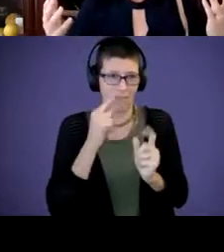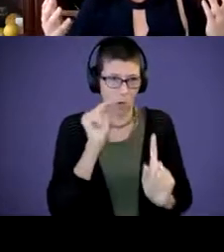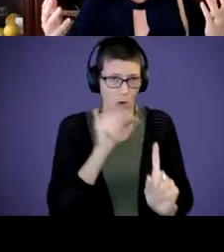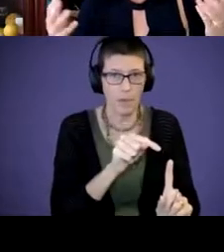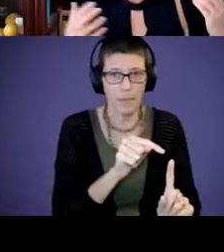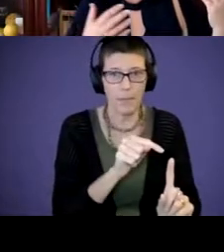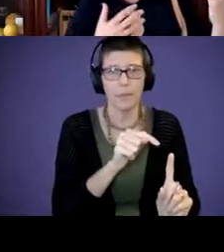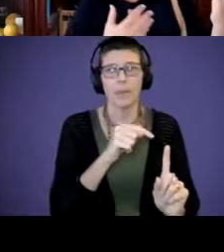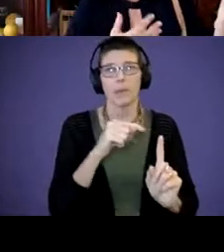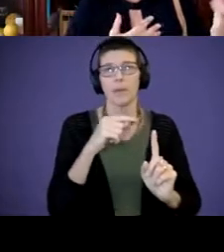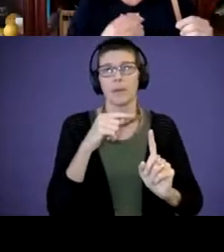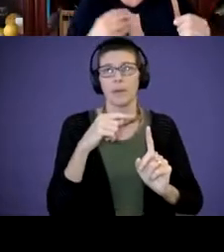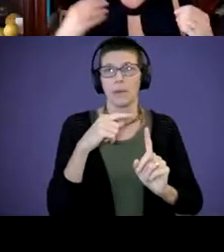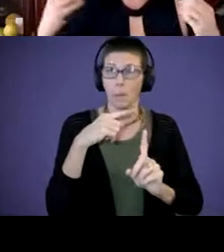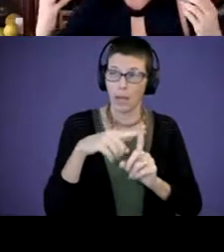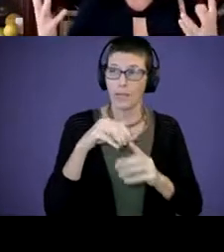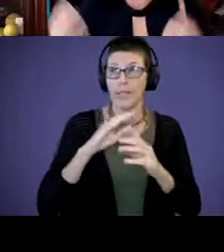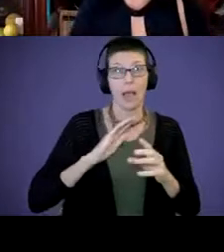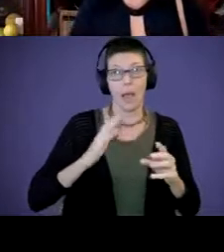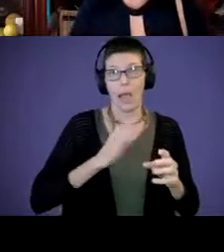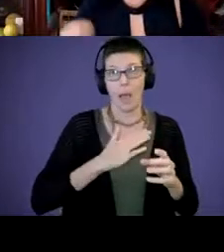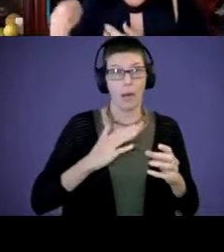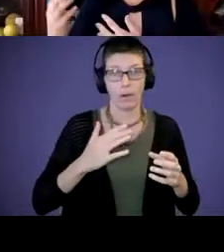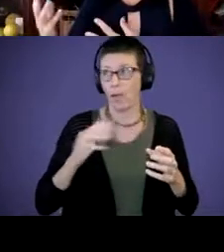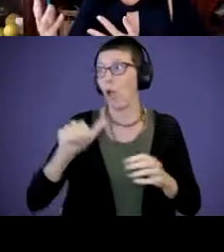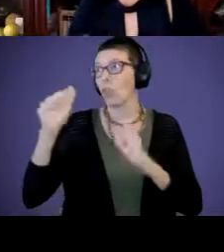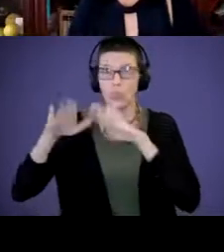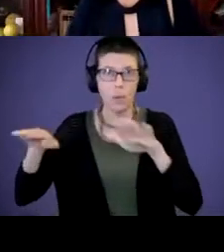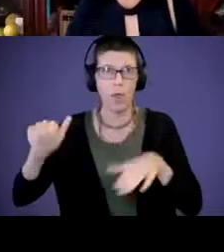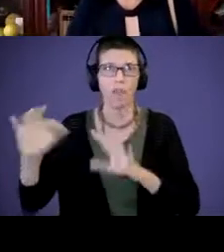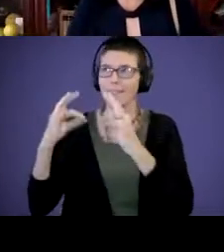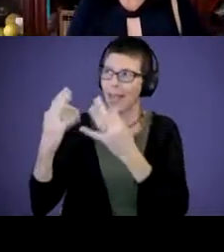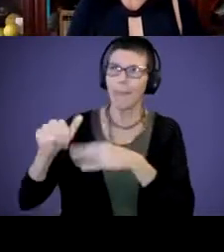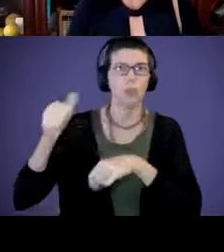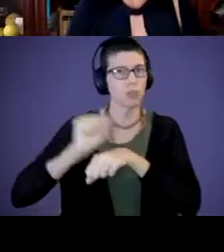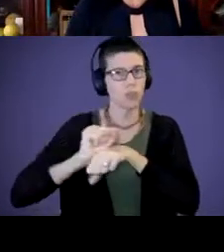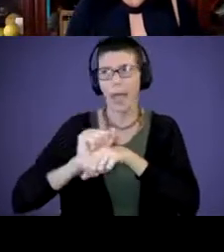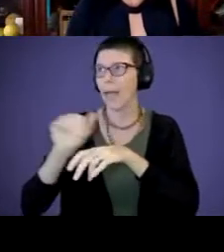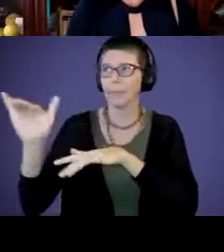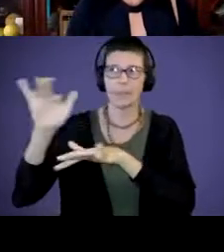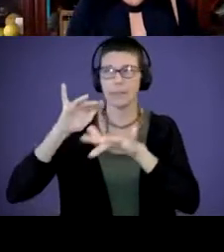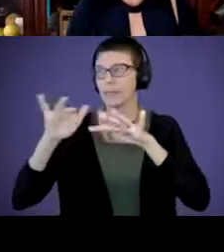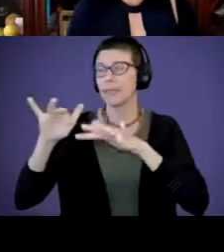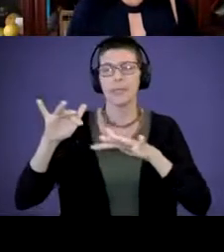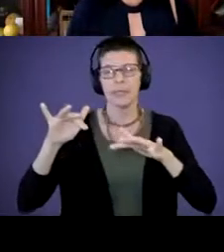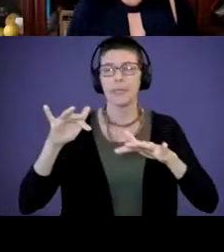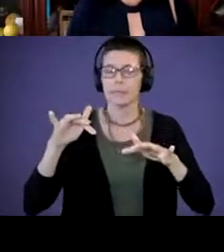our lives with other children, other family members, other jobs. And that it can be difficult